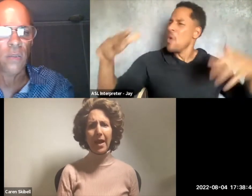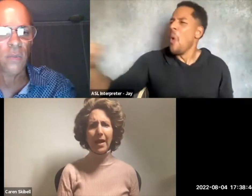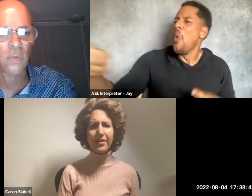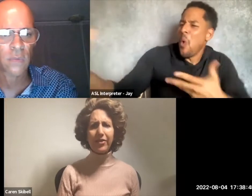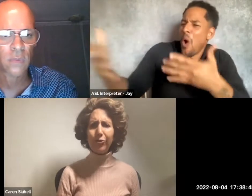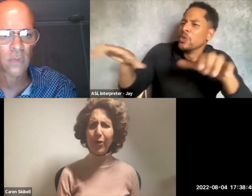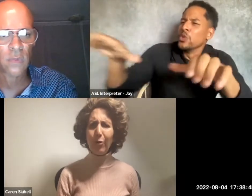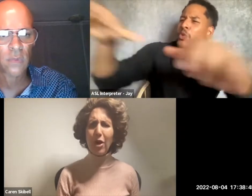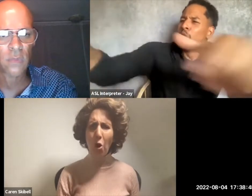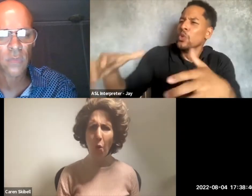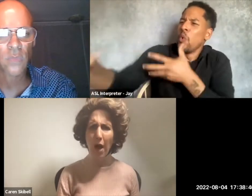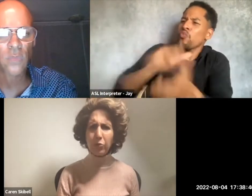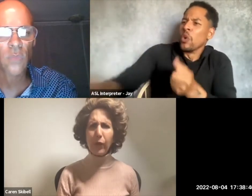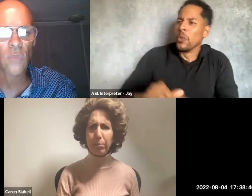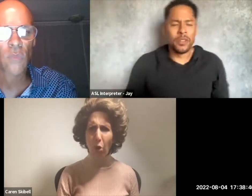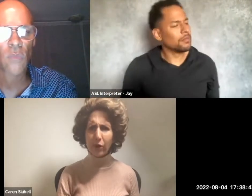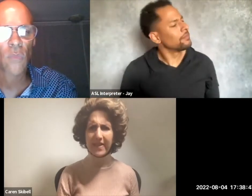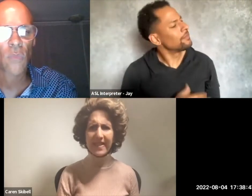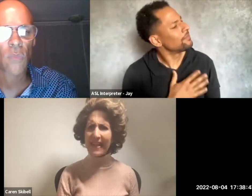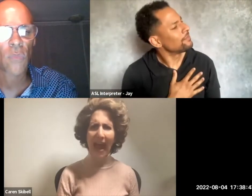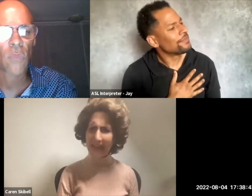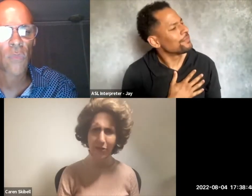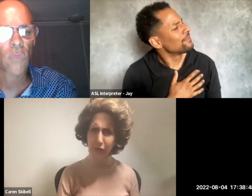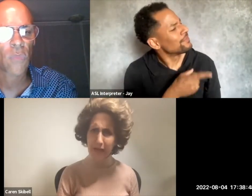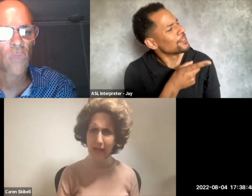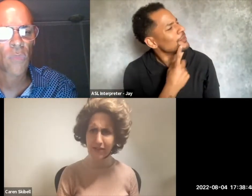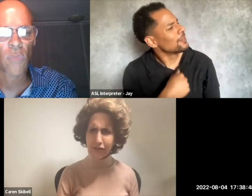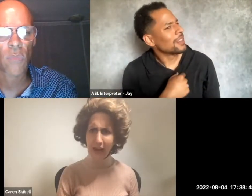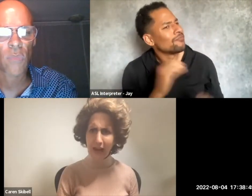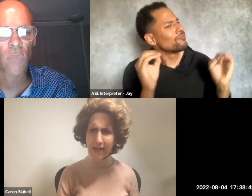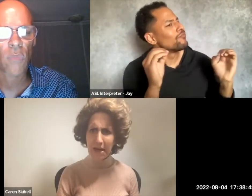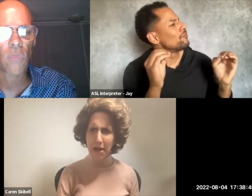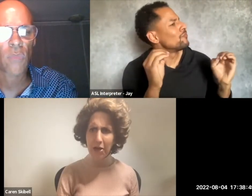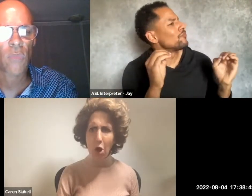Did you know no one reports seeing anything yesterday?